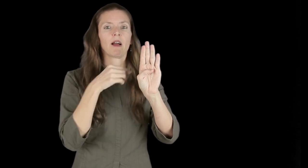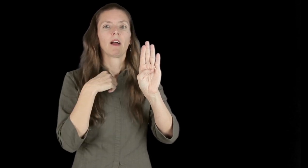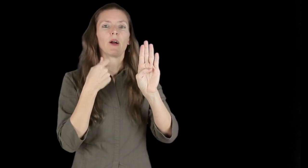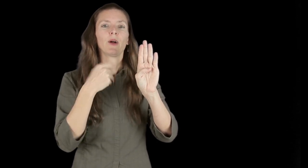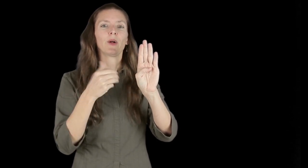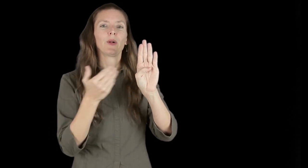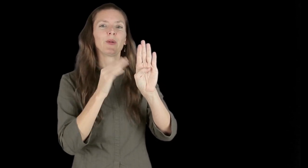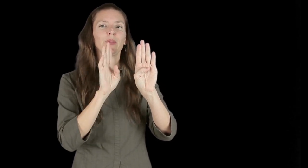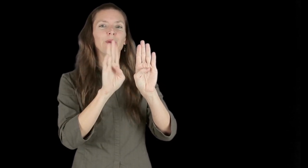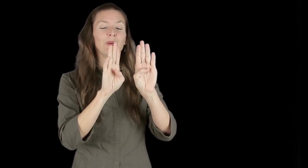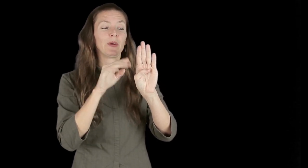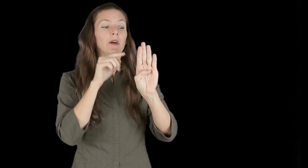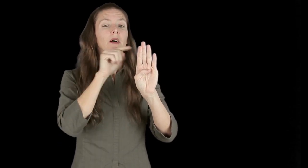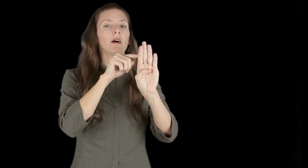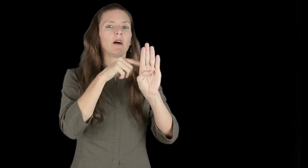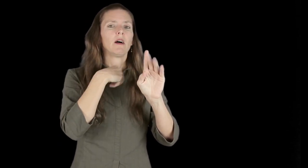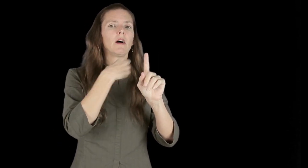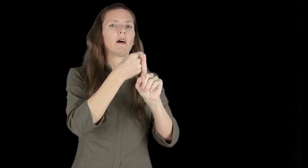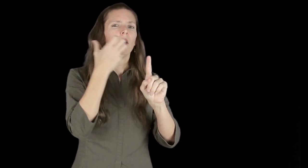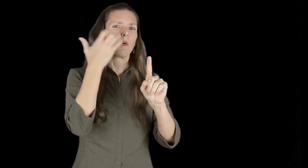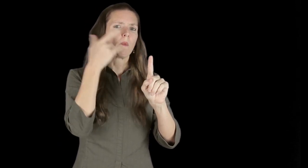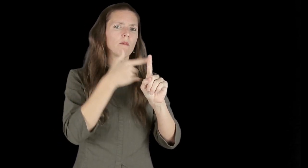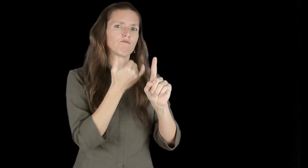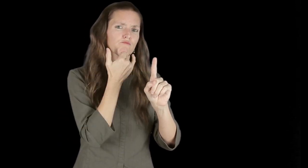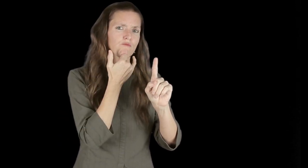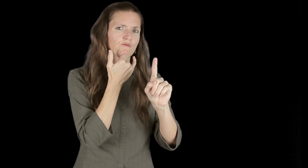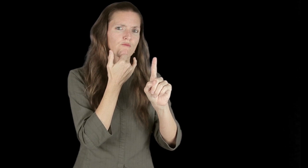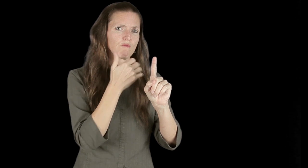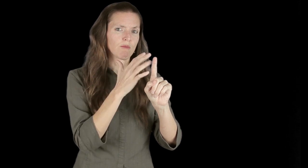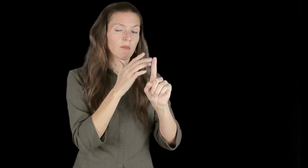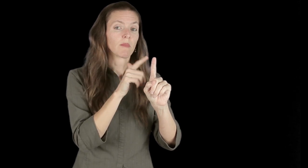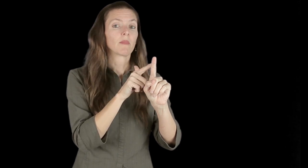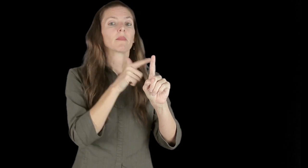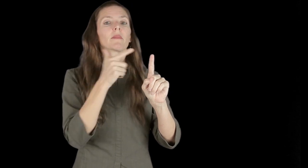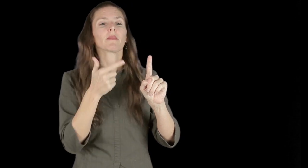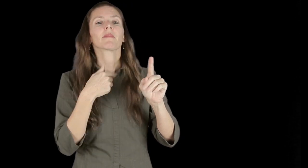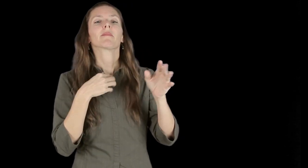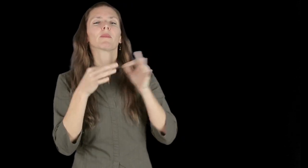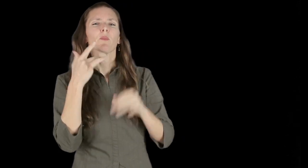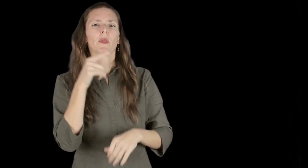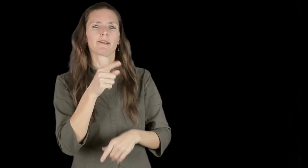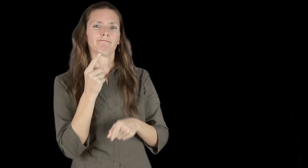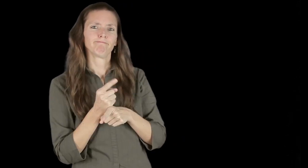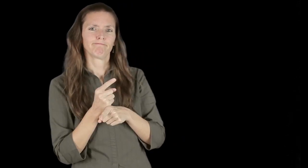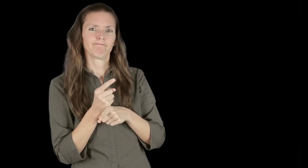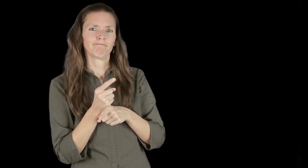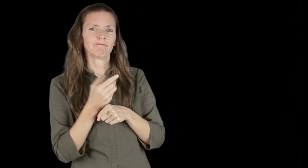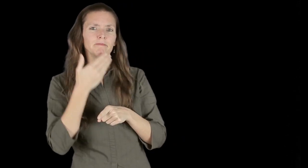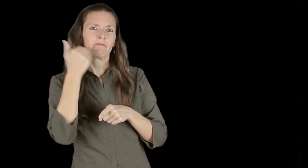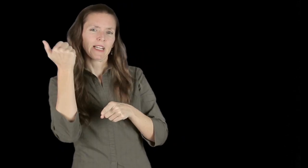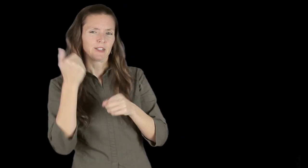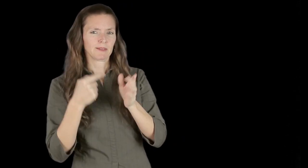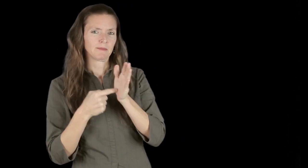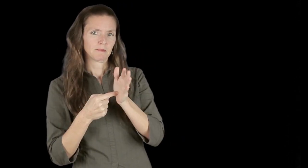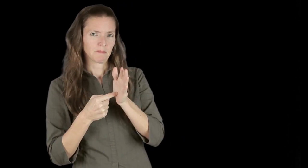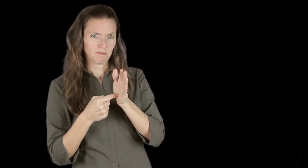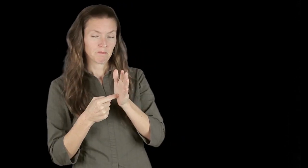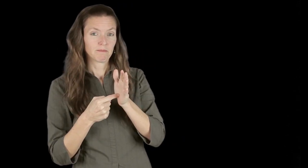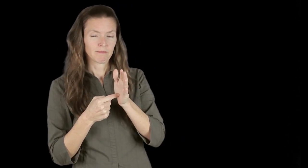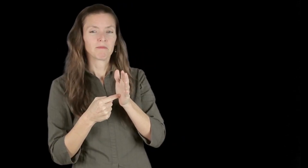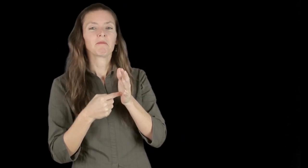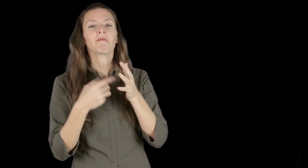that explains why the prior information was wrong, adding in correct information with explanations.